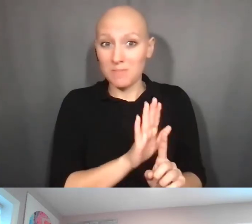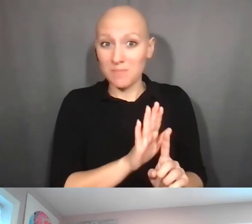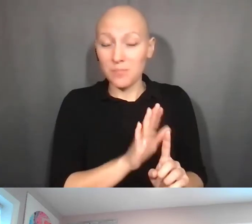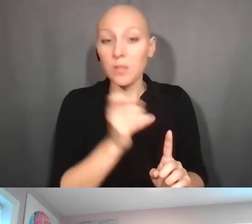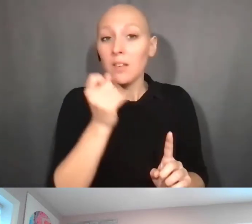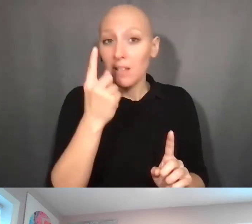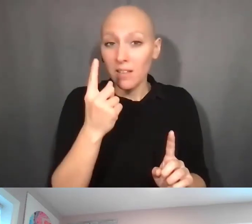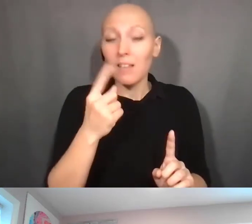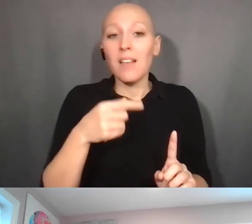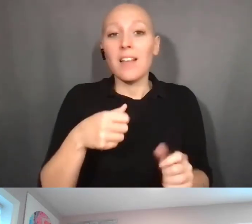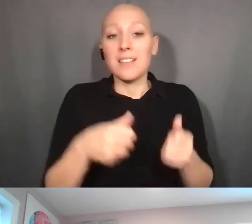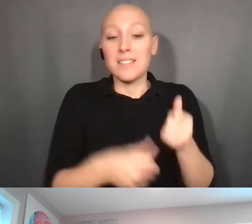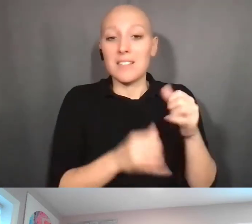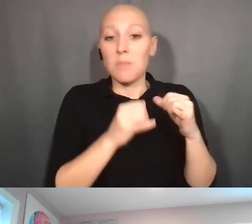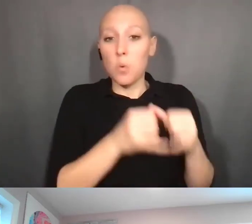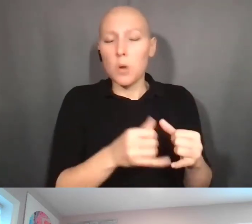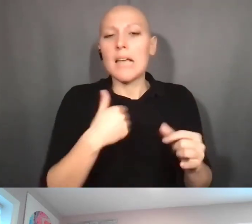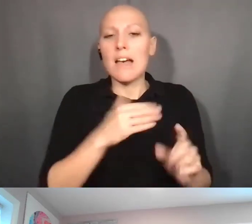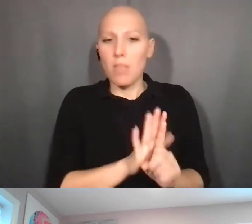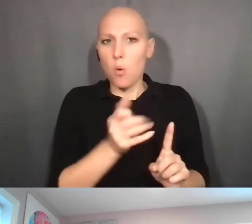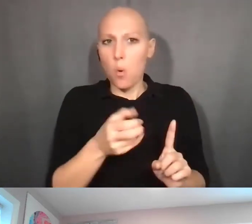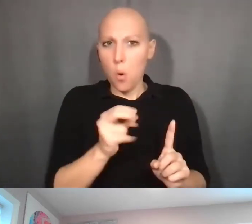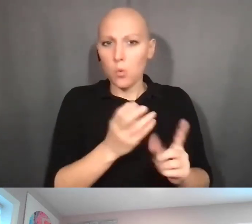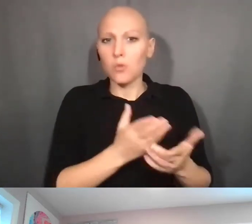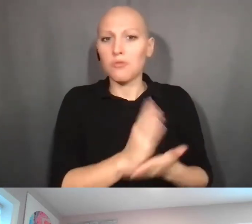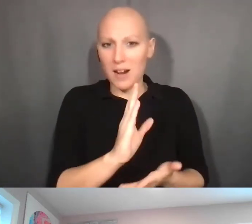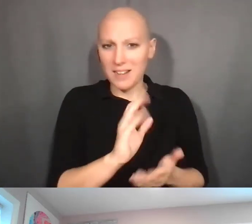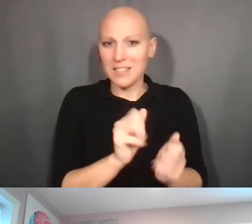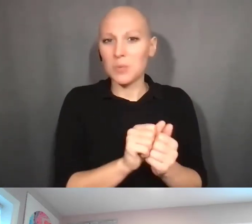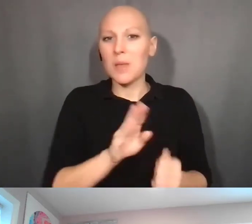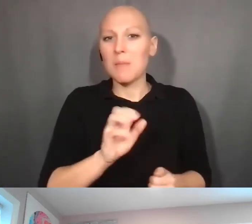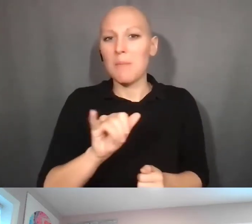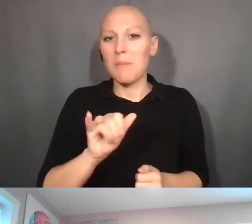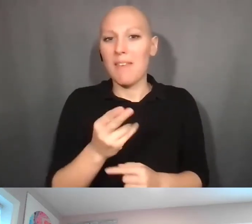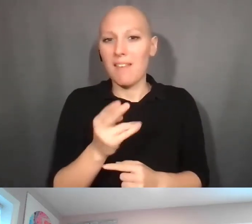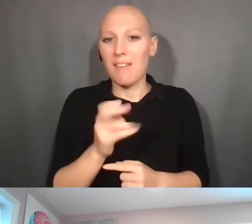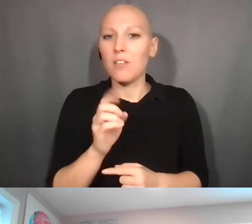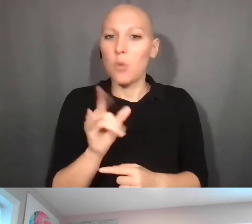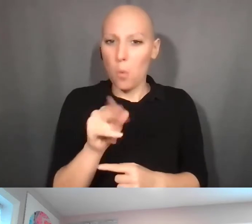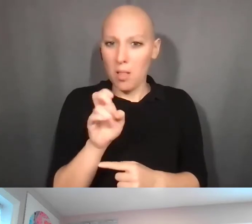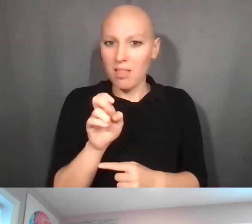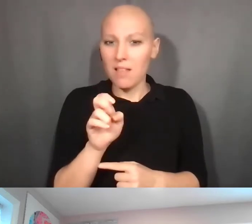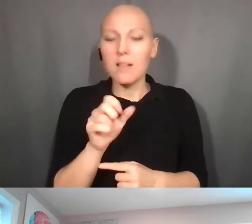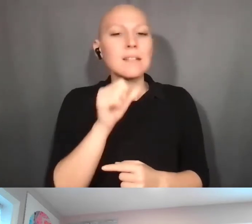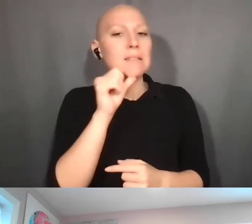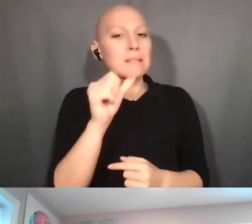and those rights don't automatically go to the prime awardee so you have to work together